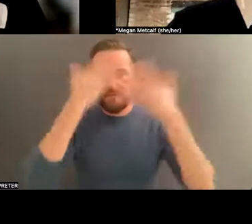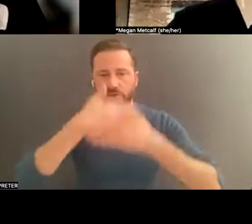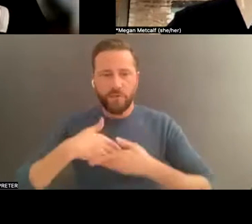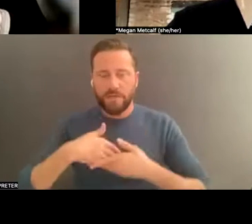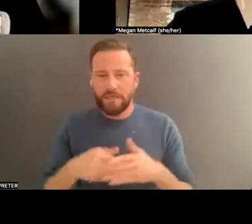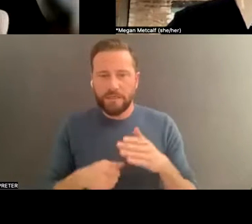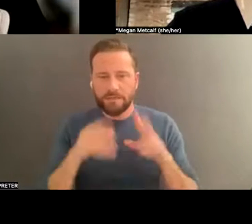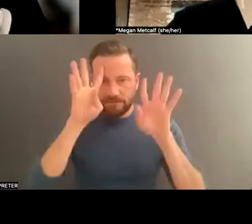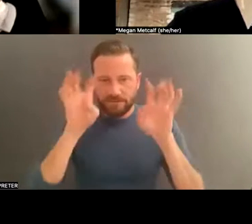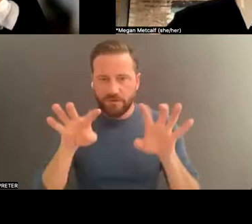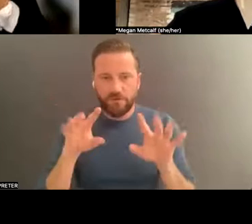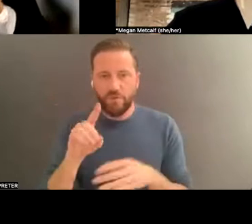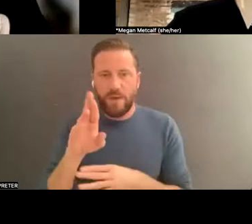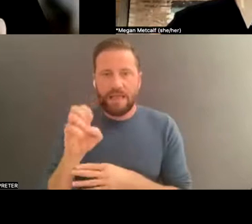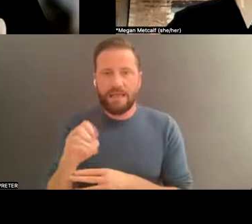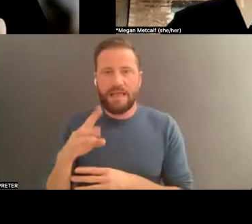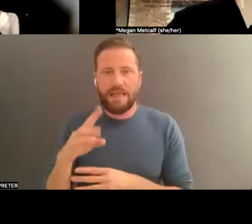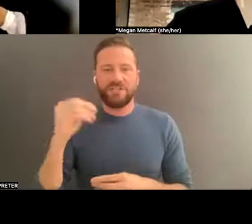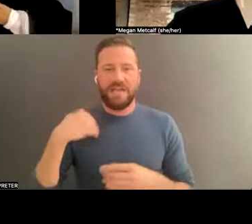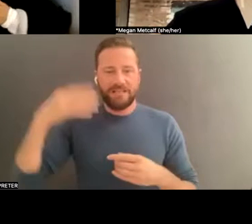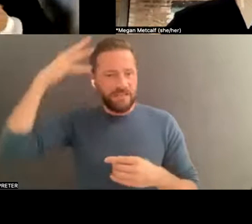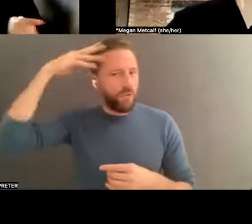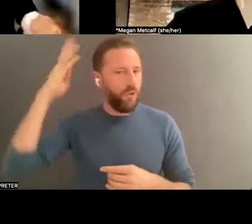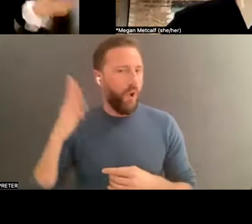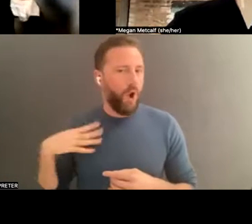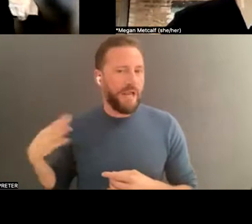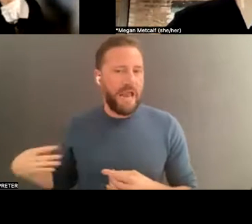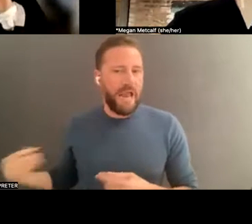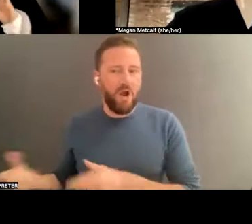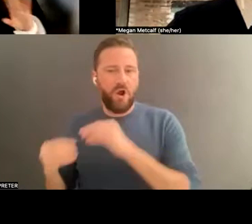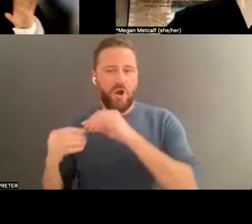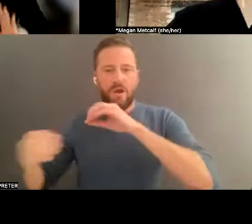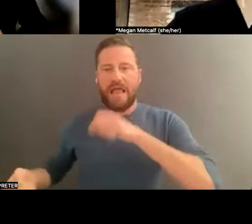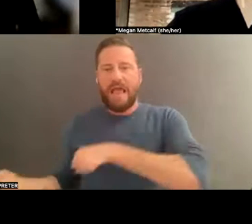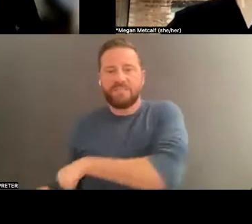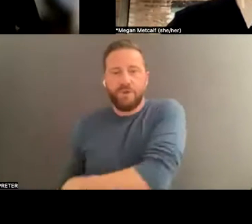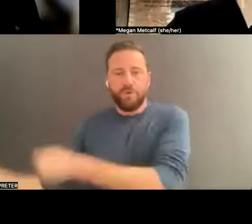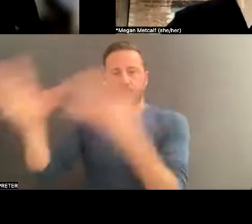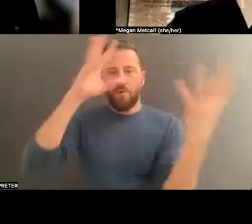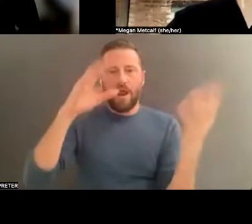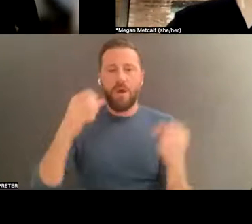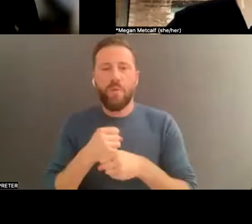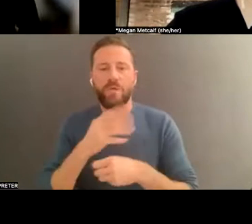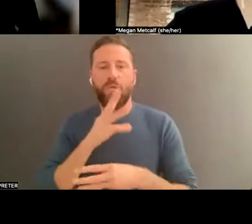ing the shoulders are bare and long hair being thrown around with water. And